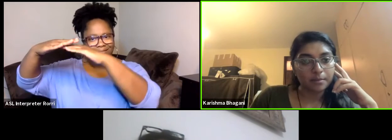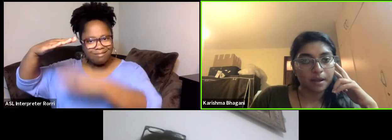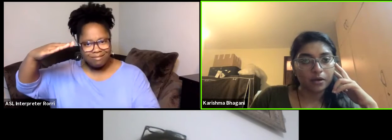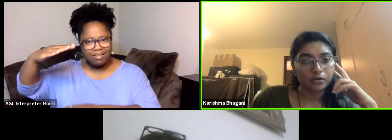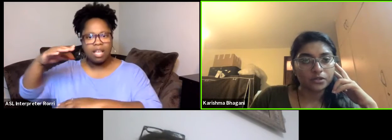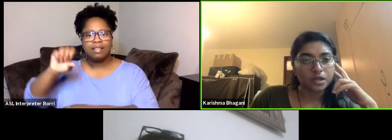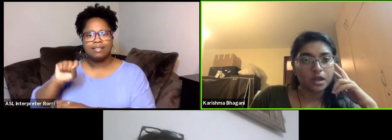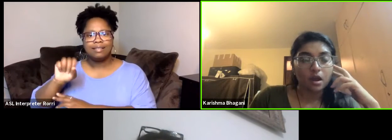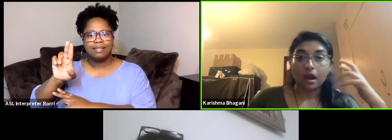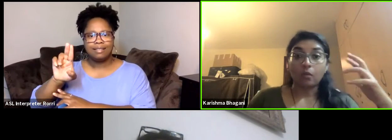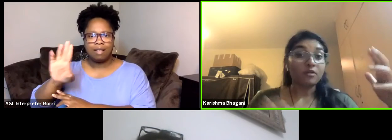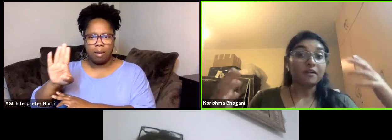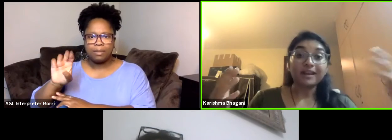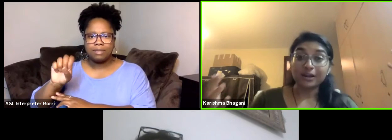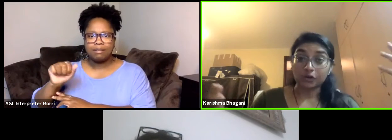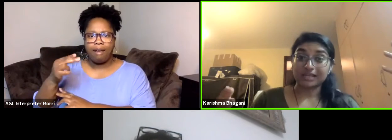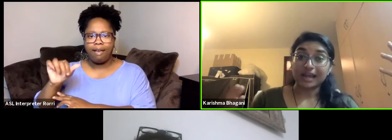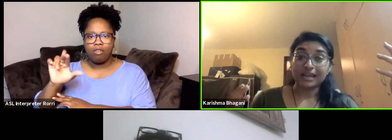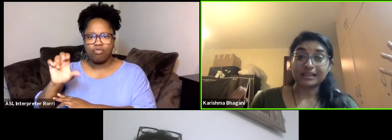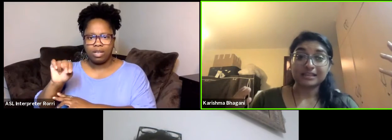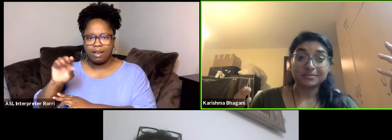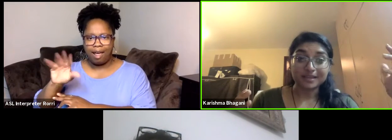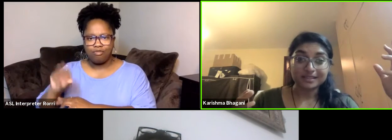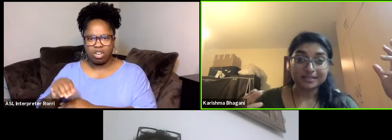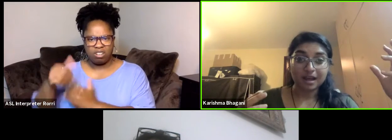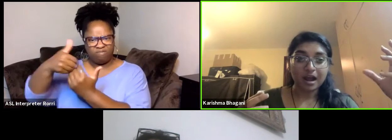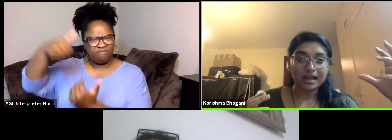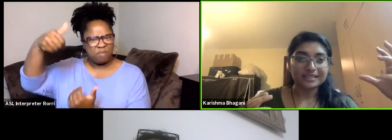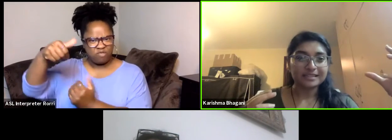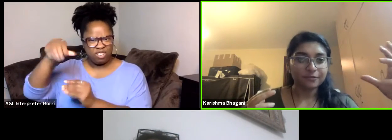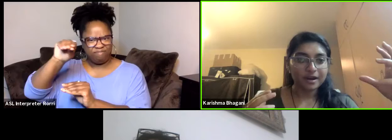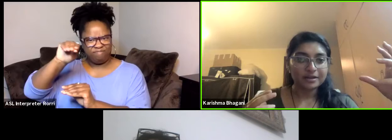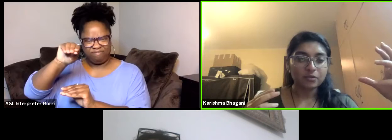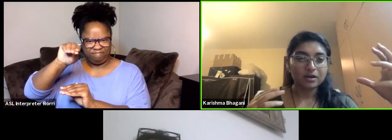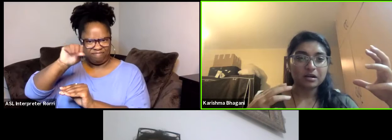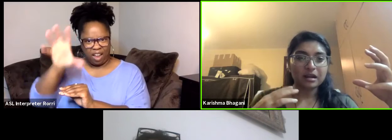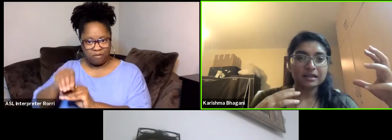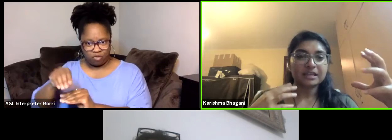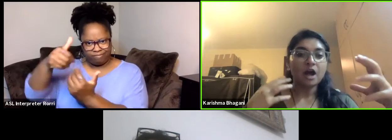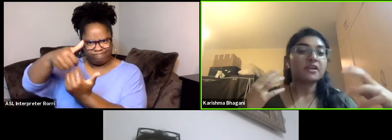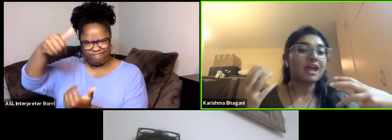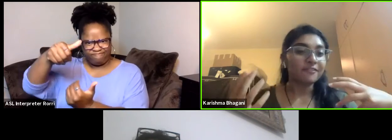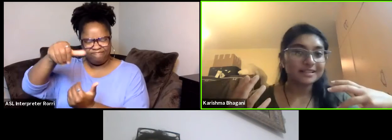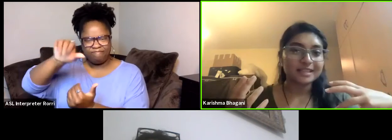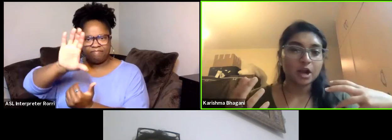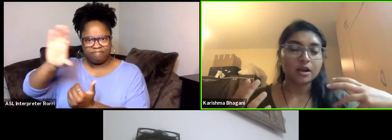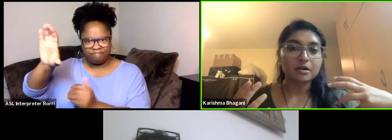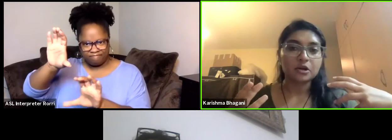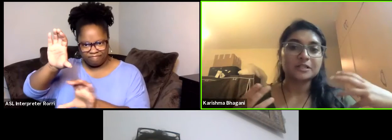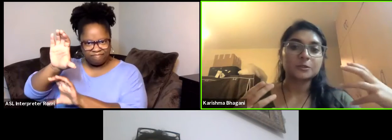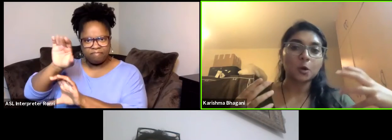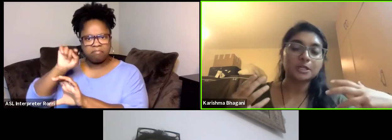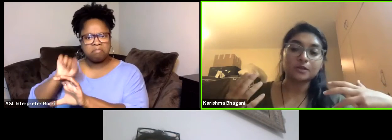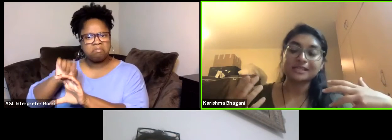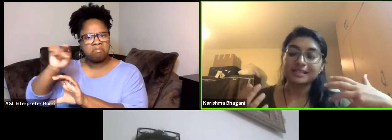about what funding looks like in these spaces? Is it different? Is the other efforts that are continuously